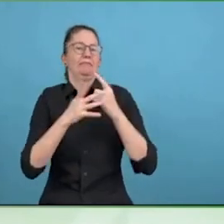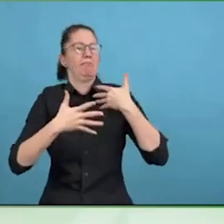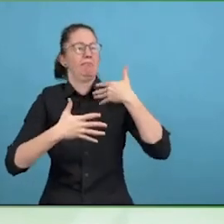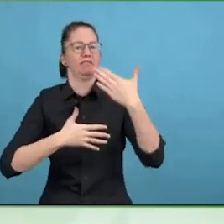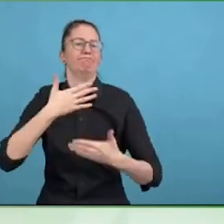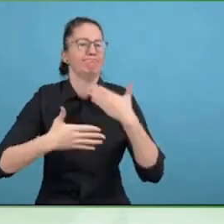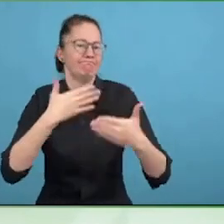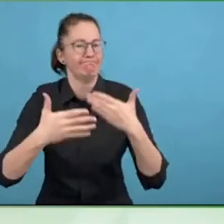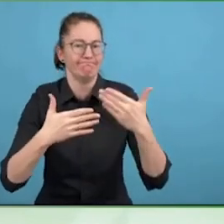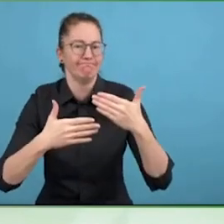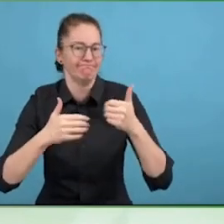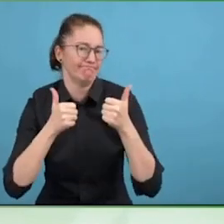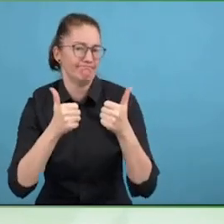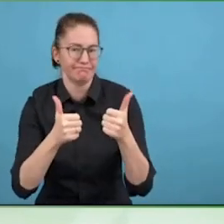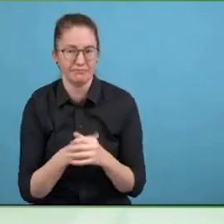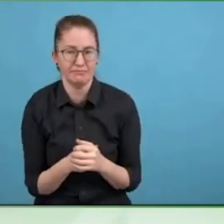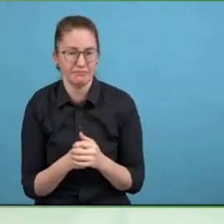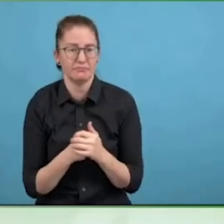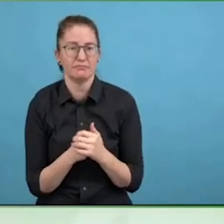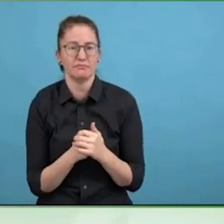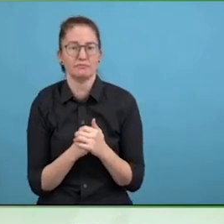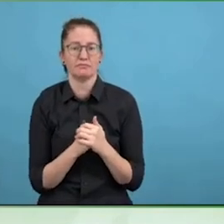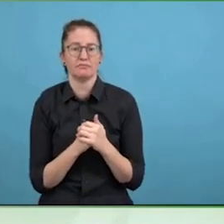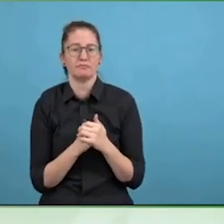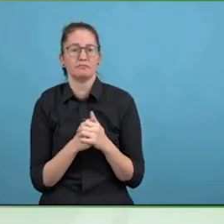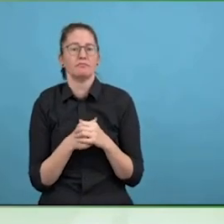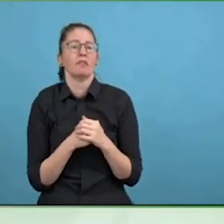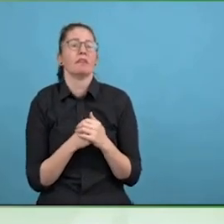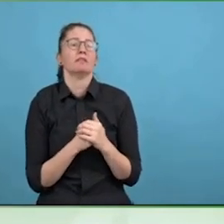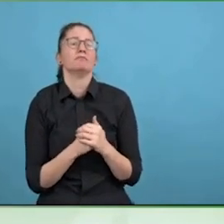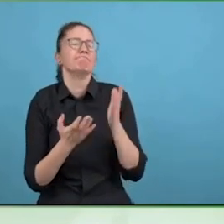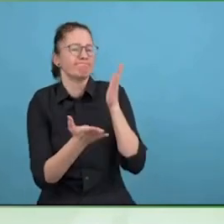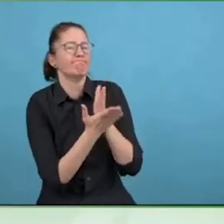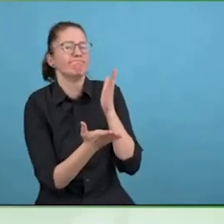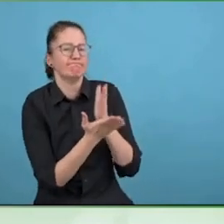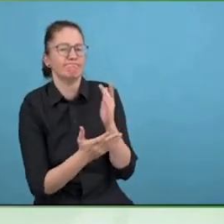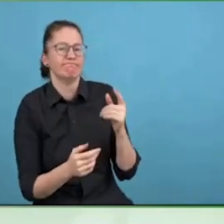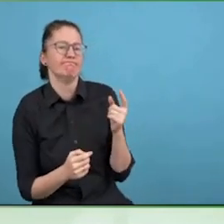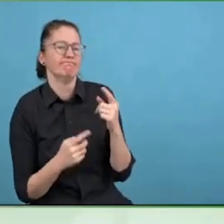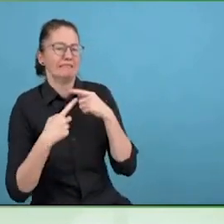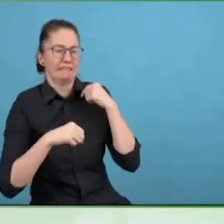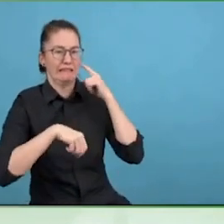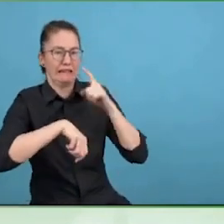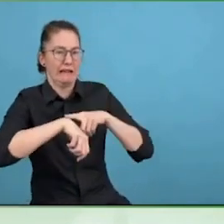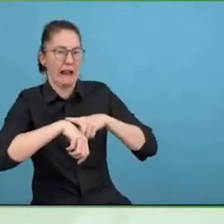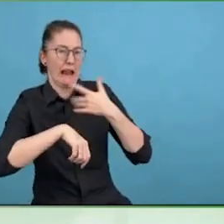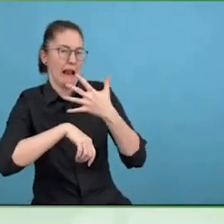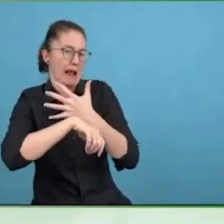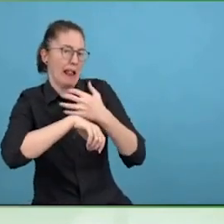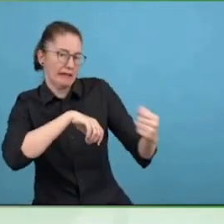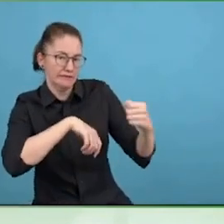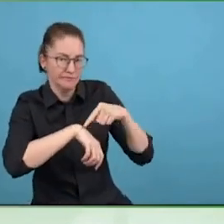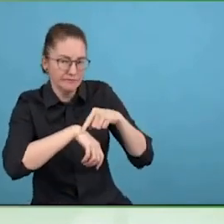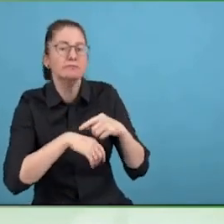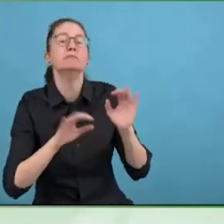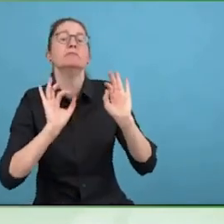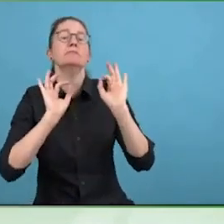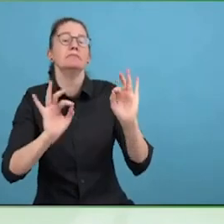conference this year, and with over 1000 attendees, amazing. This is one way to move forward full stop let me give you the last words.